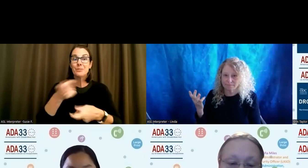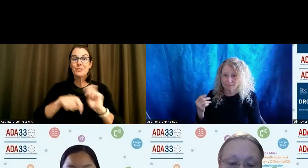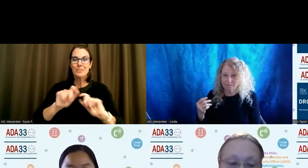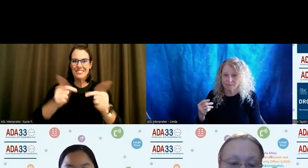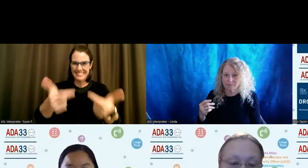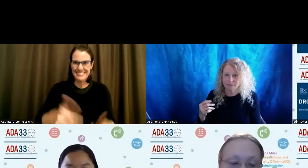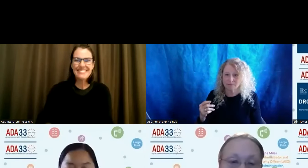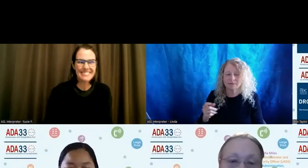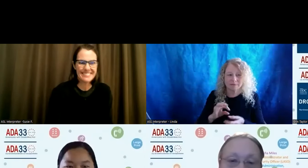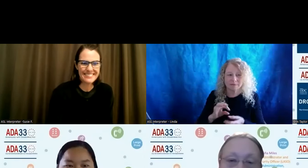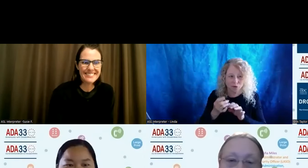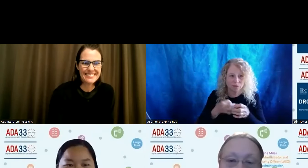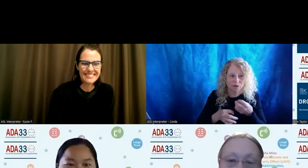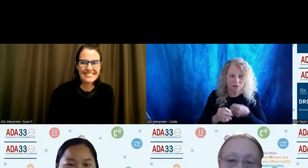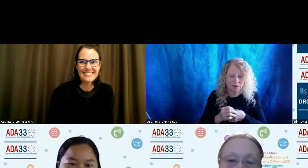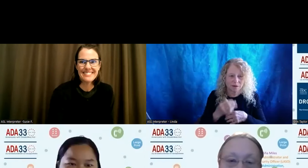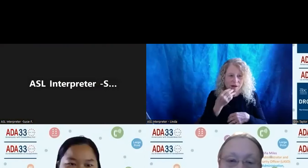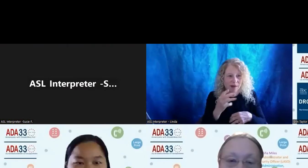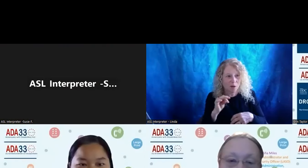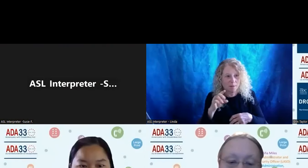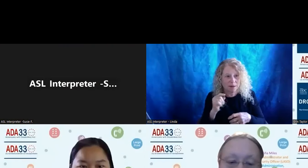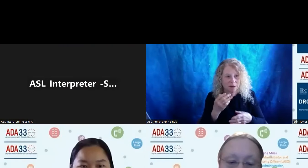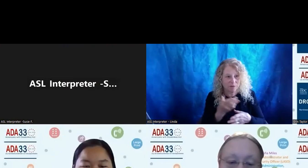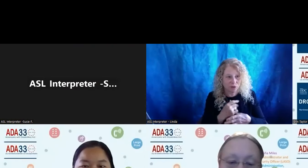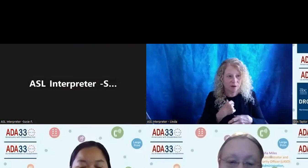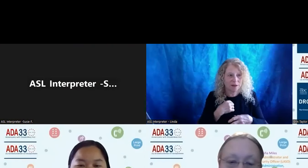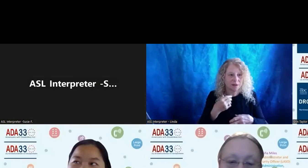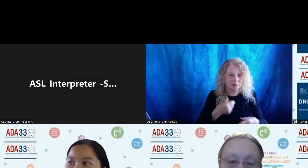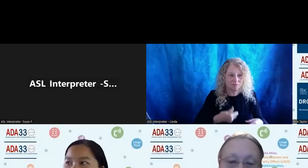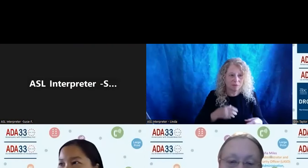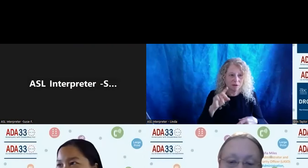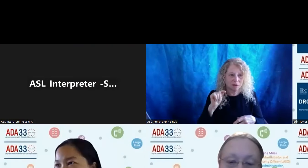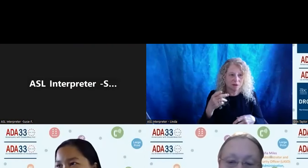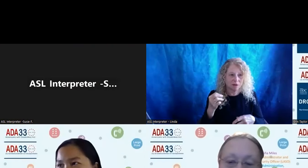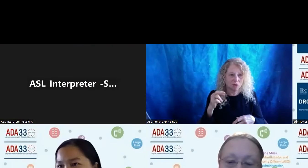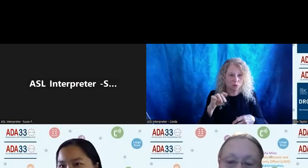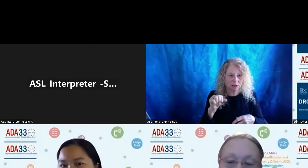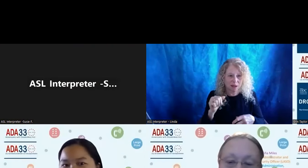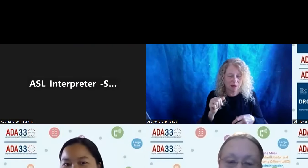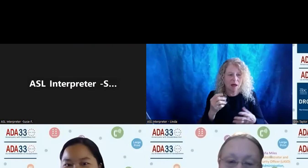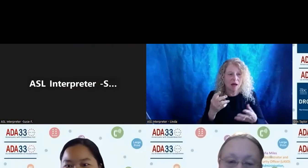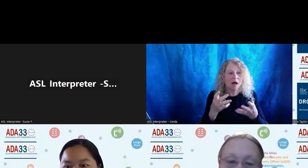Thank you Missy for sharing. This is Teresa. I just want to share that.